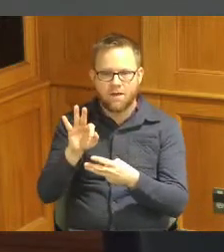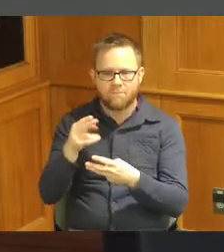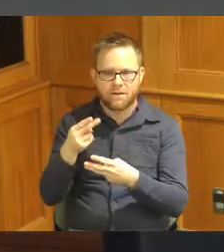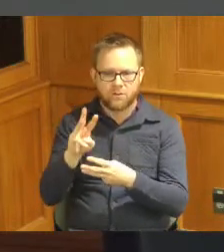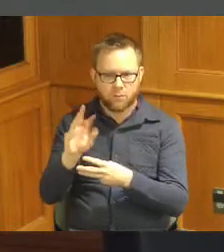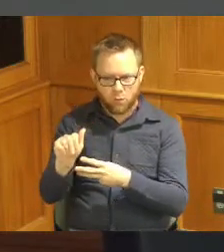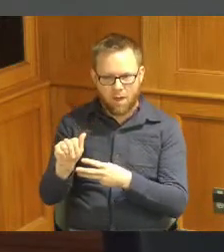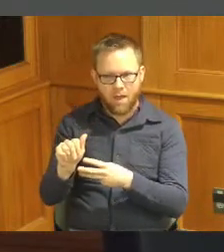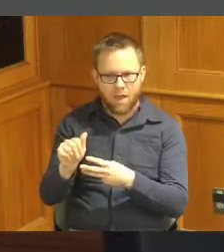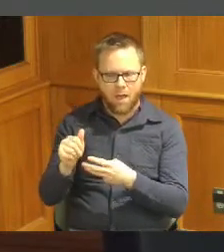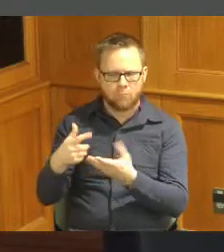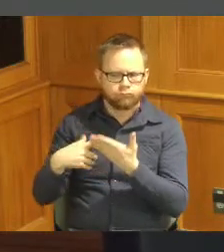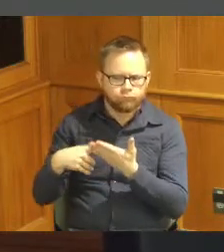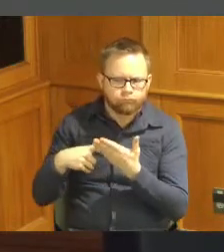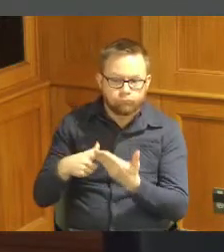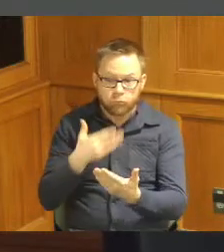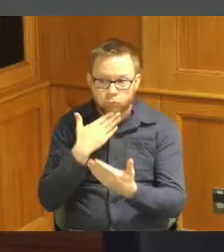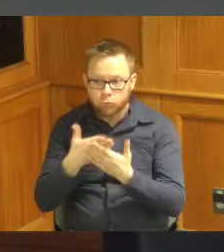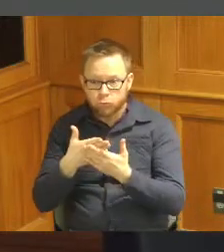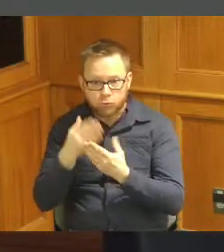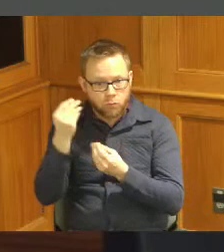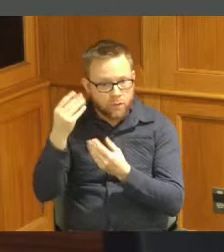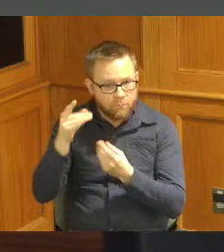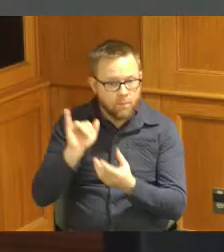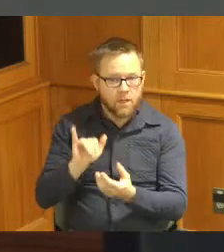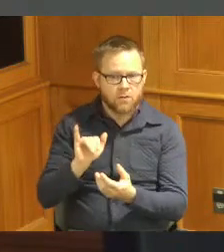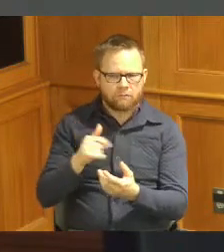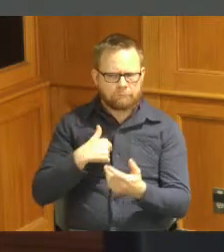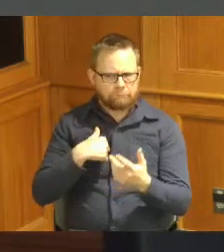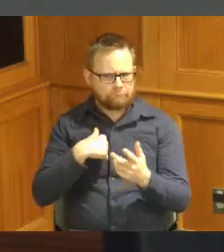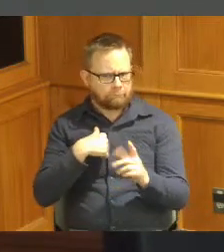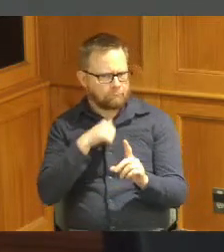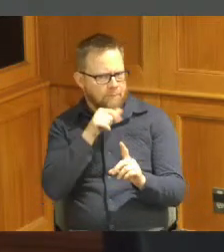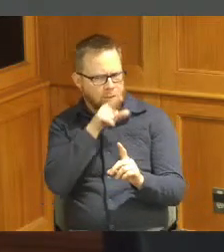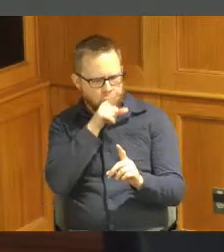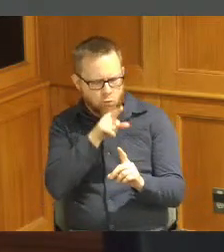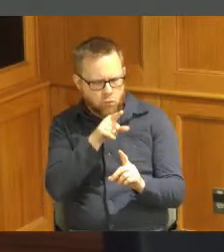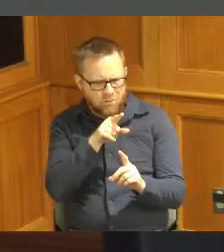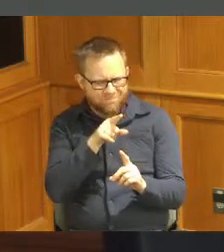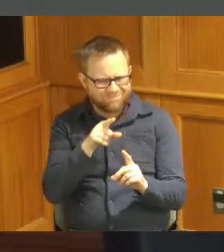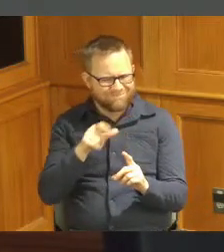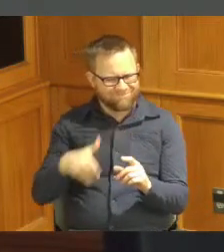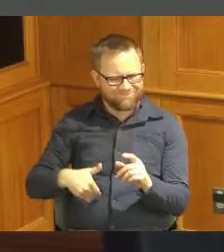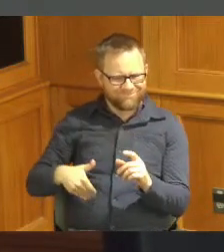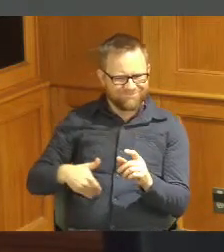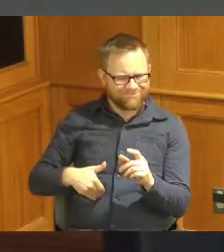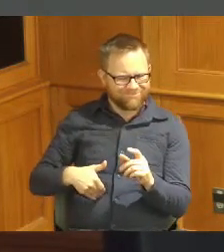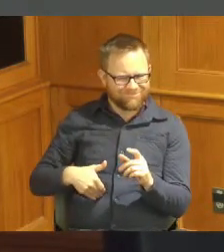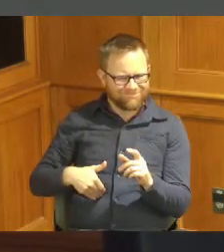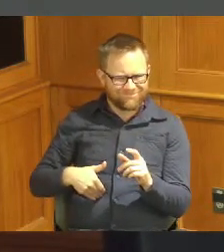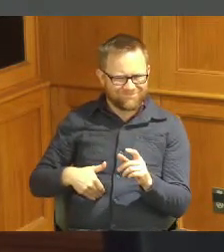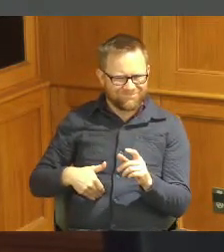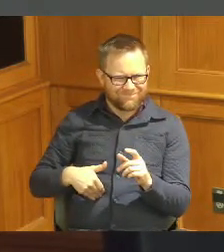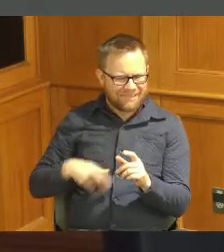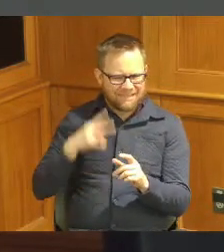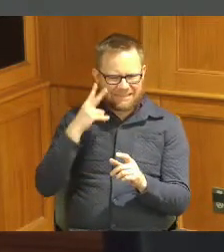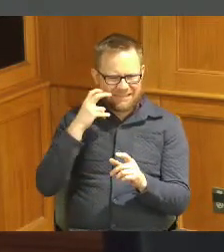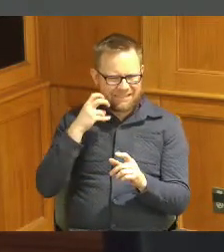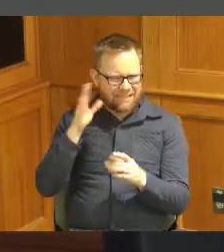got some good information I don't know that I sense a sense them changing their opinion